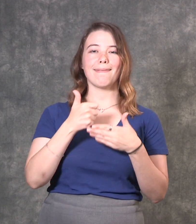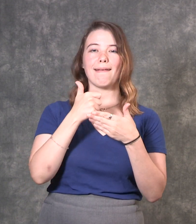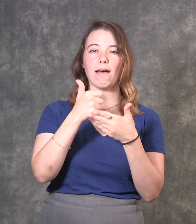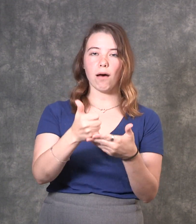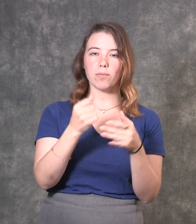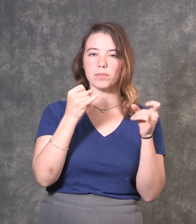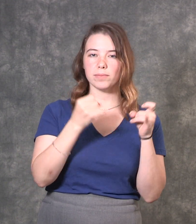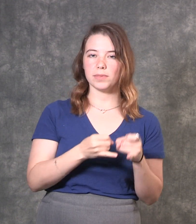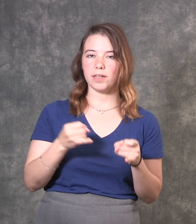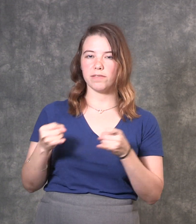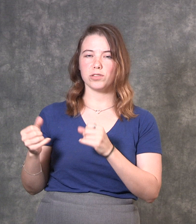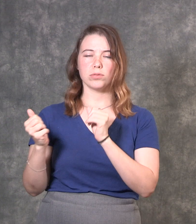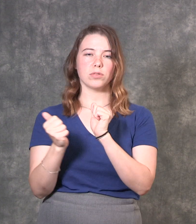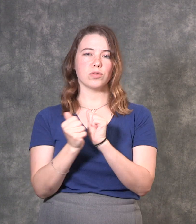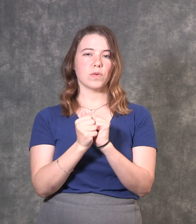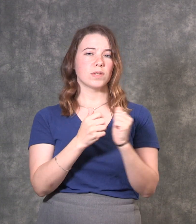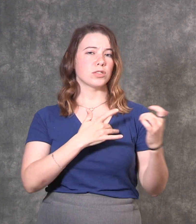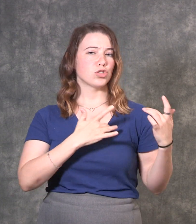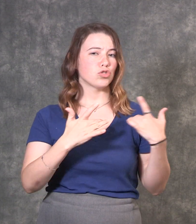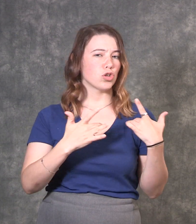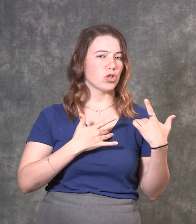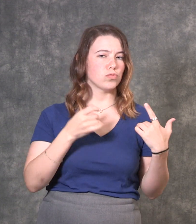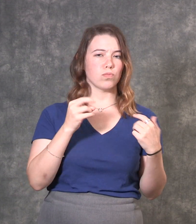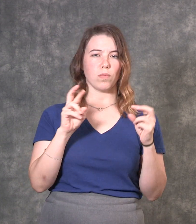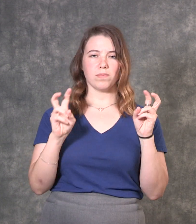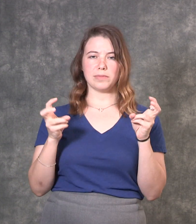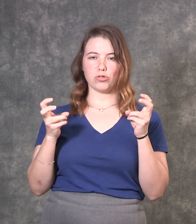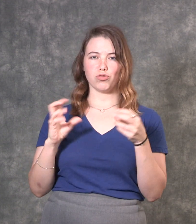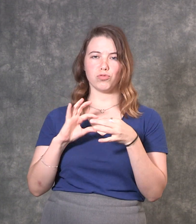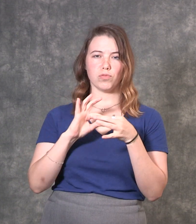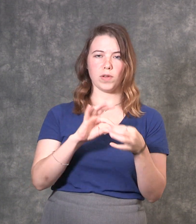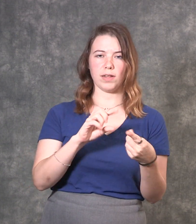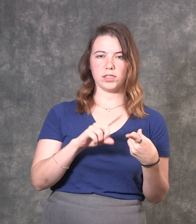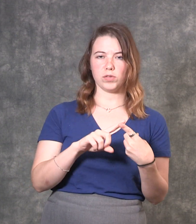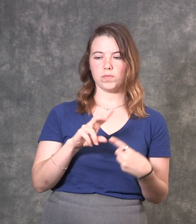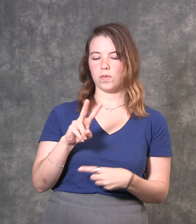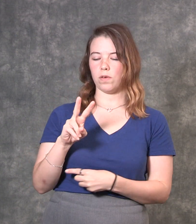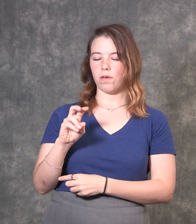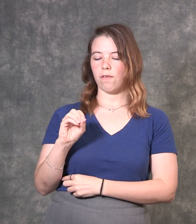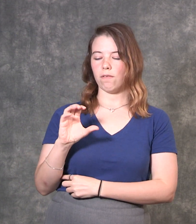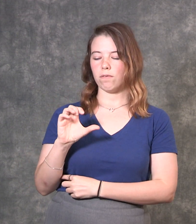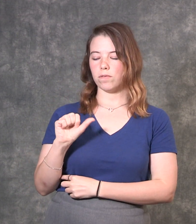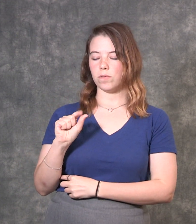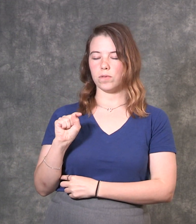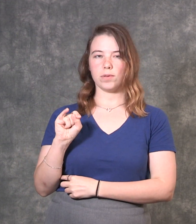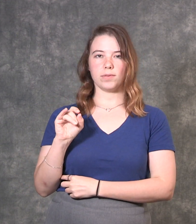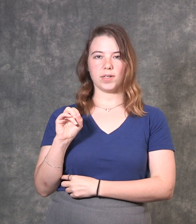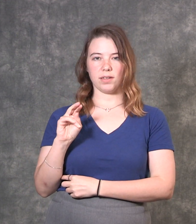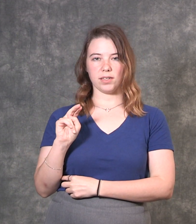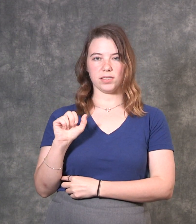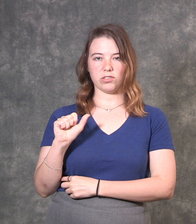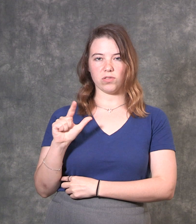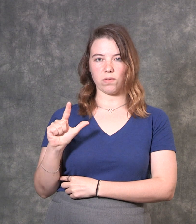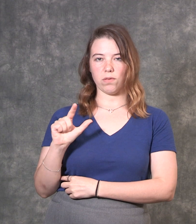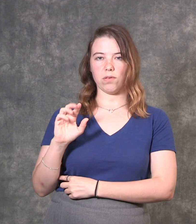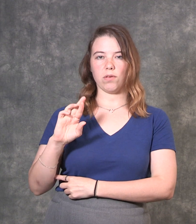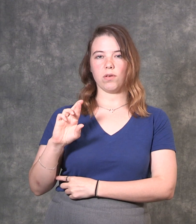address issues and concerns with Vocational Rehabilitation (VR) or the